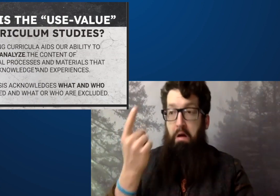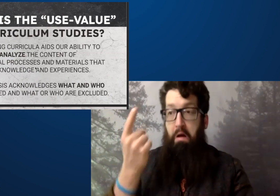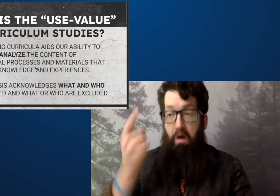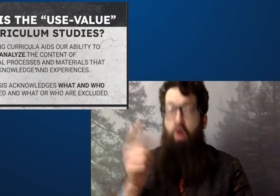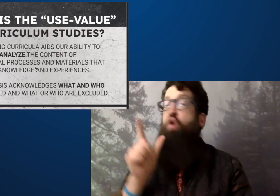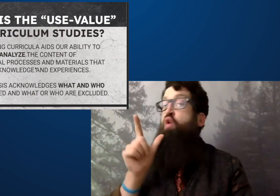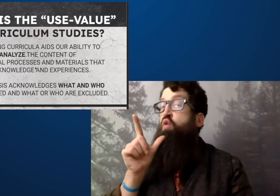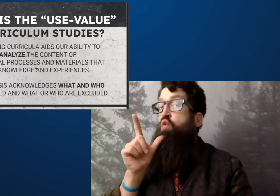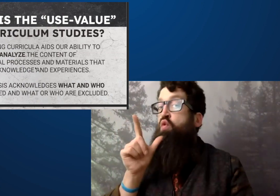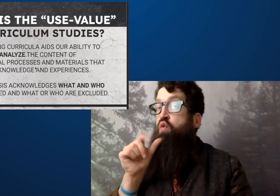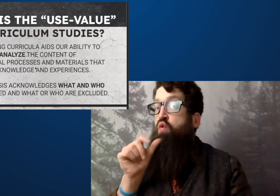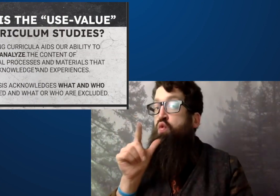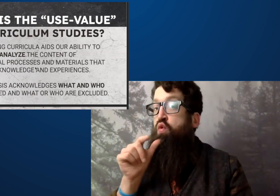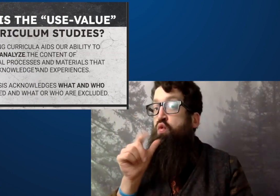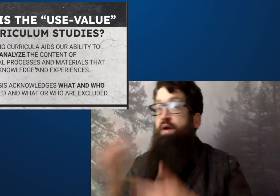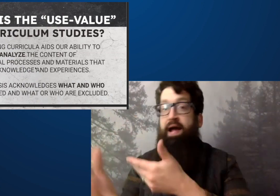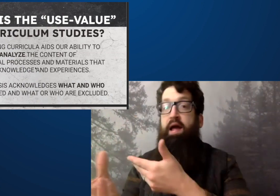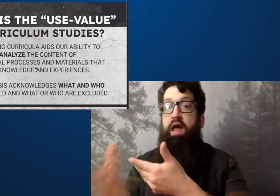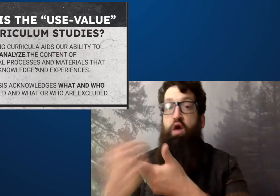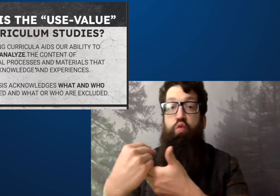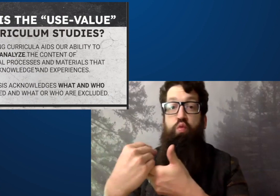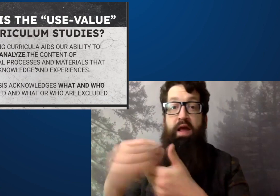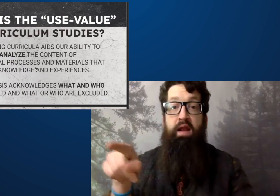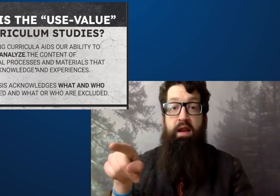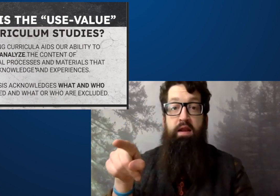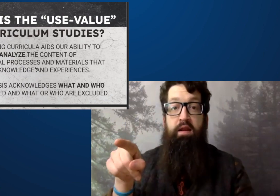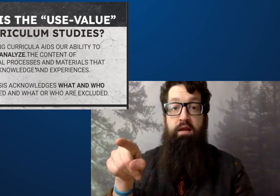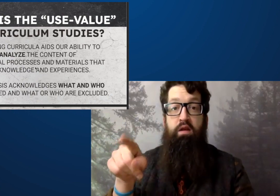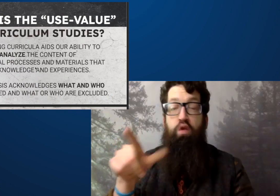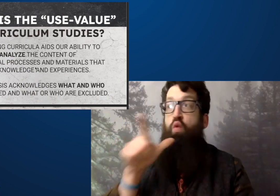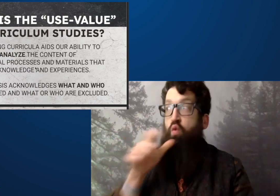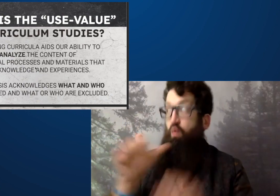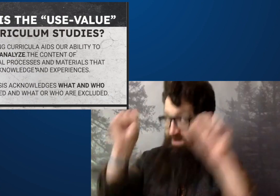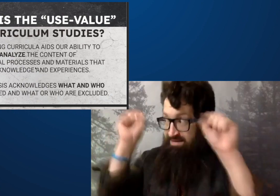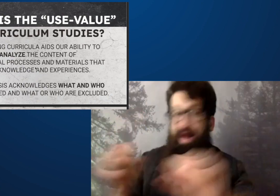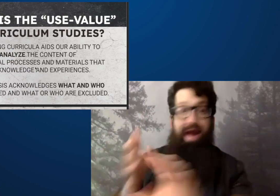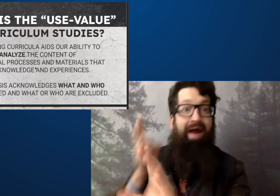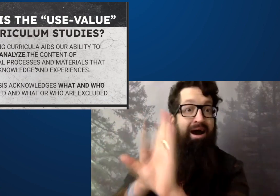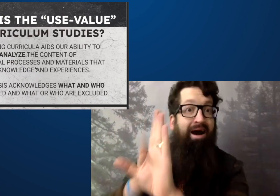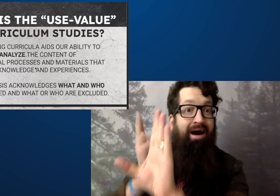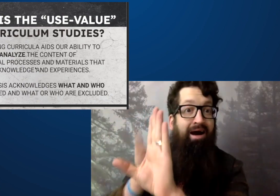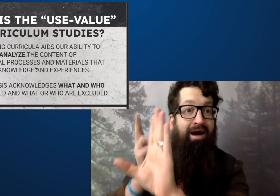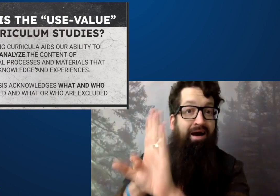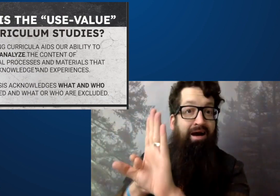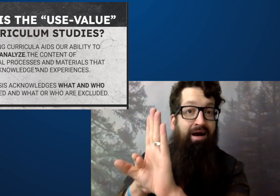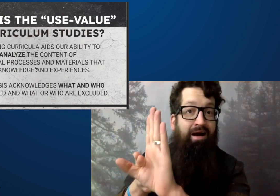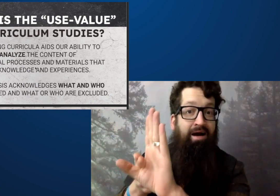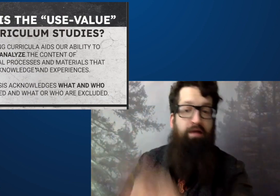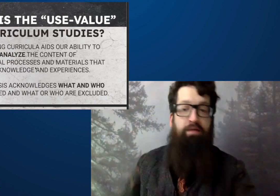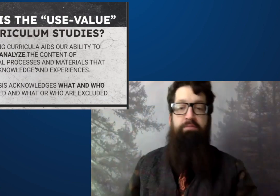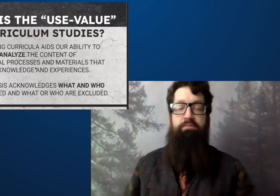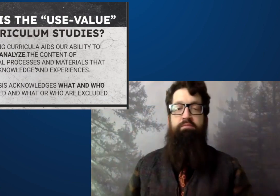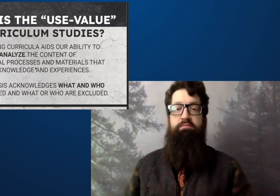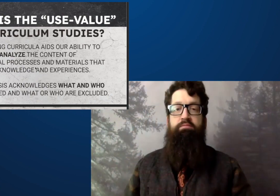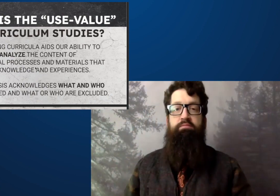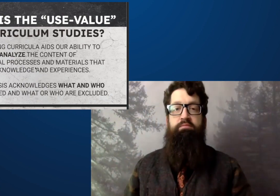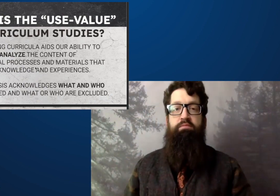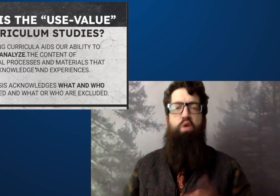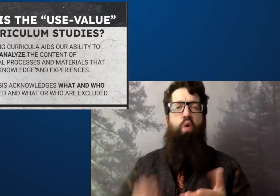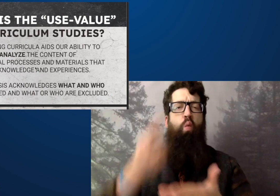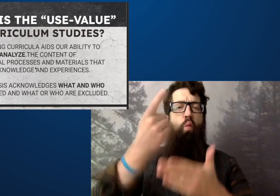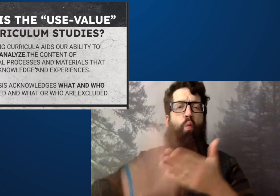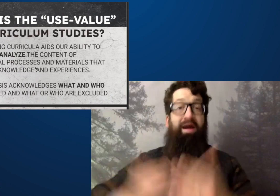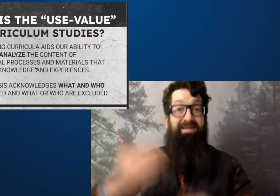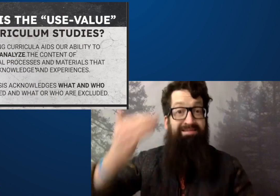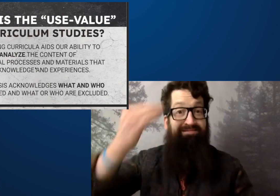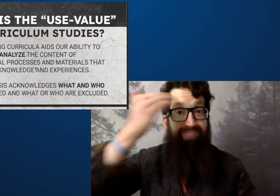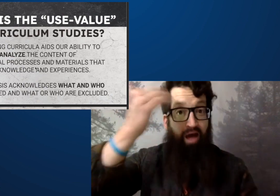It also helps with understanding who's included, who can be included,